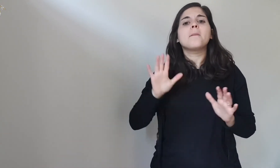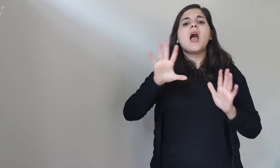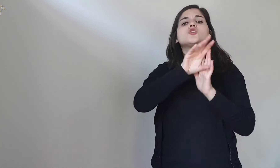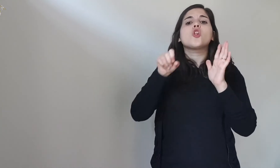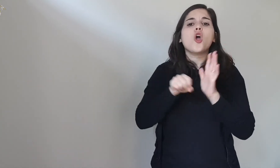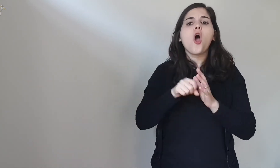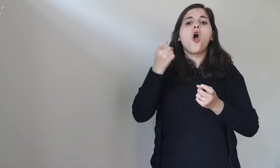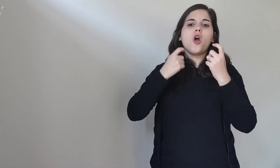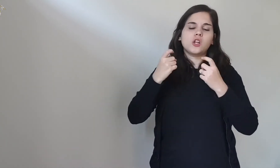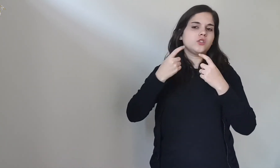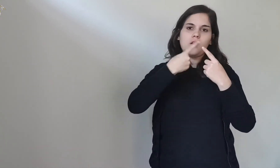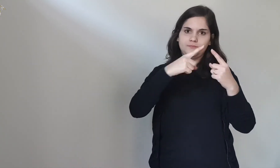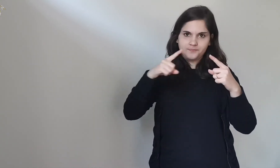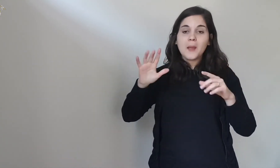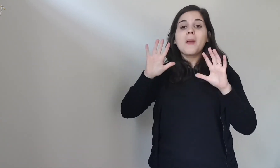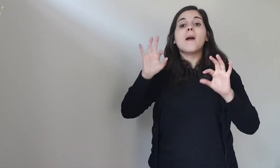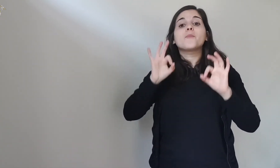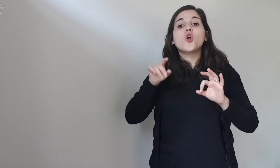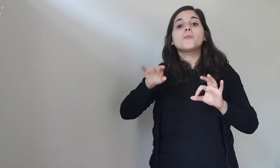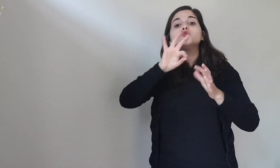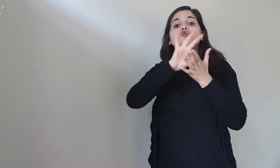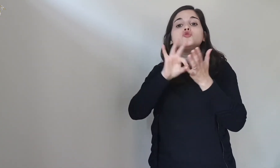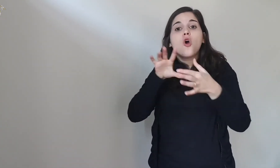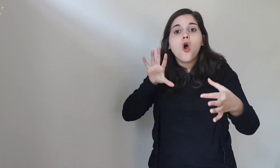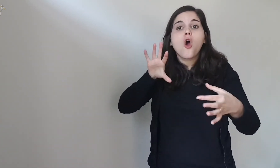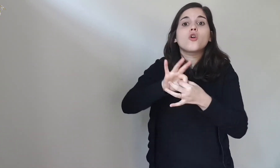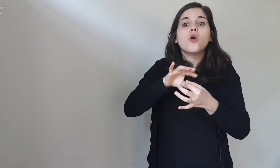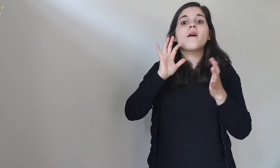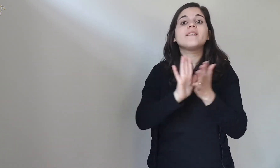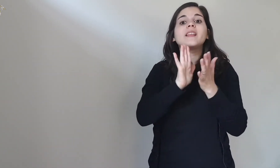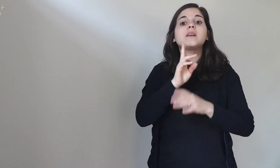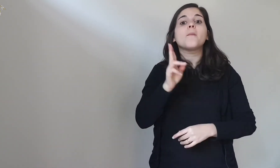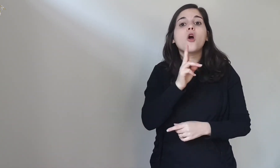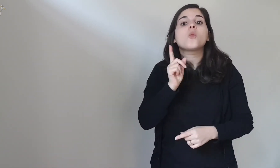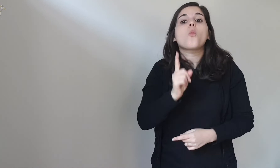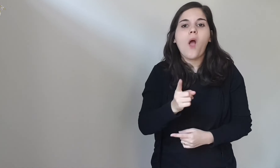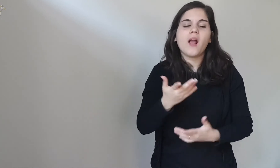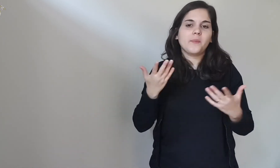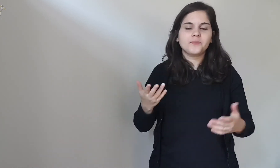The origin has different stories but what is the one related to the feast of the dead?